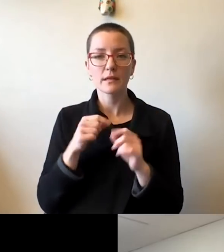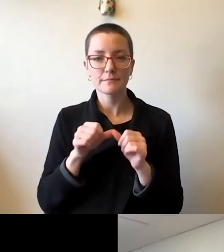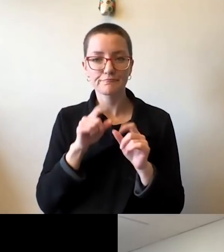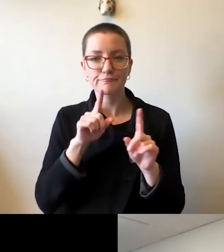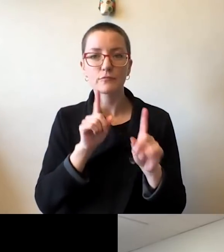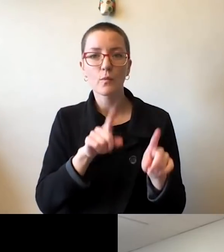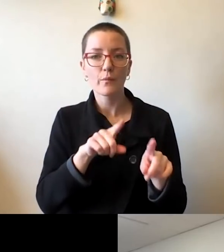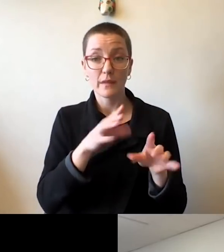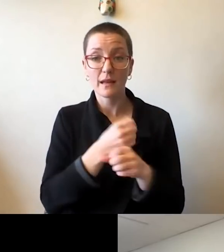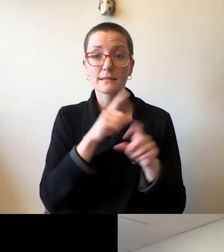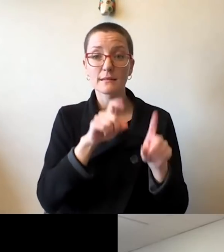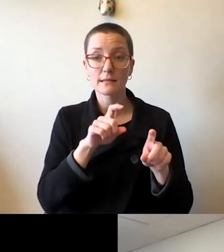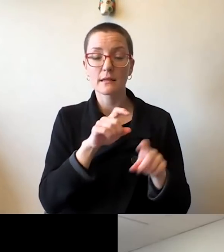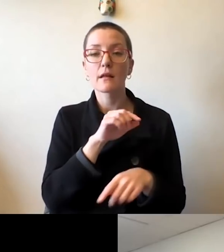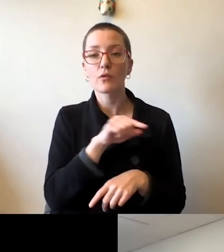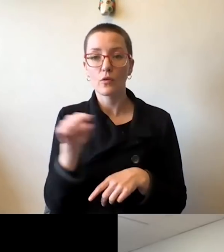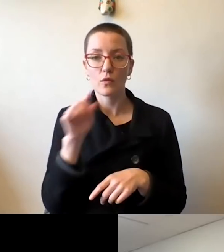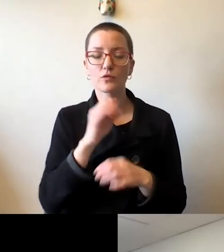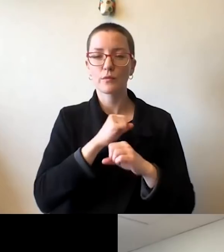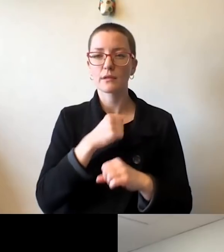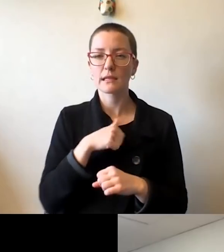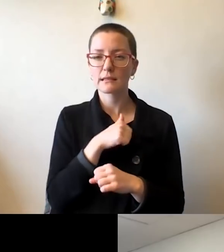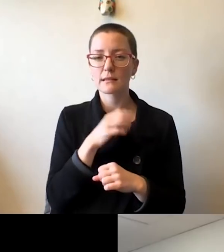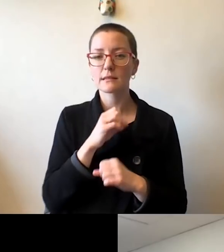to protect us and protect the community as well.